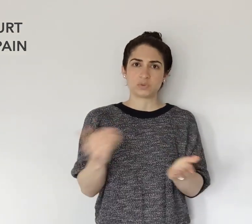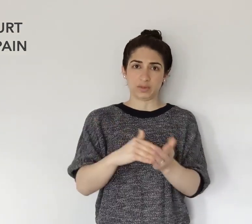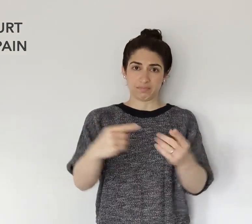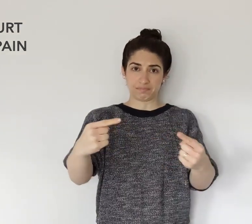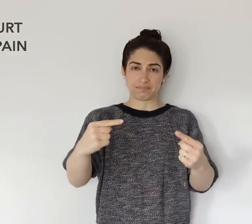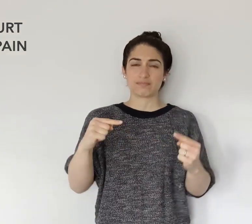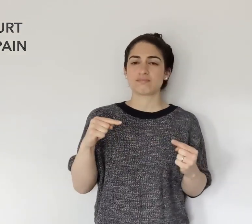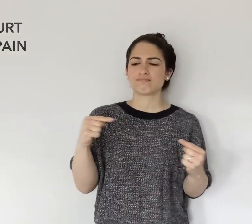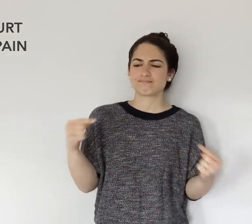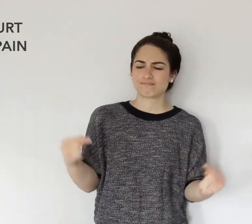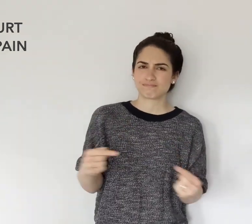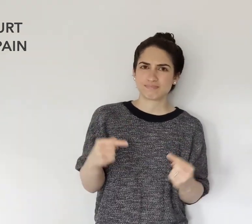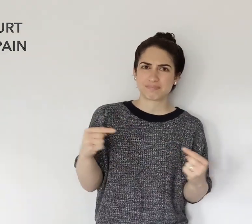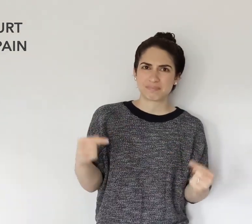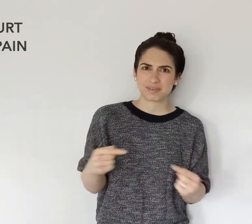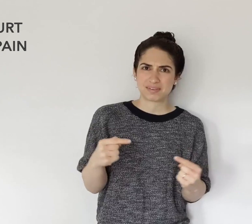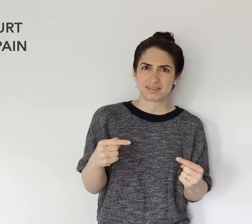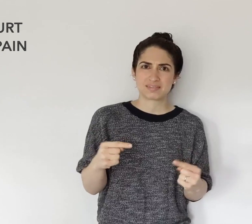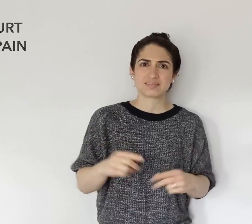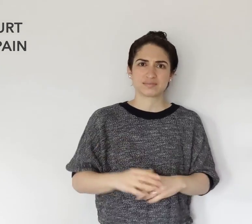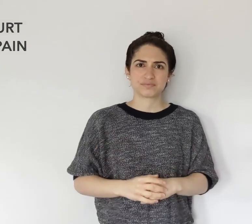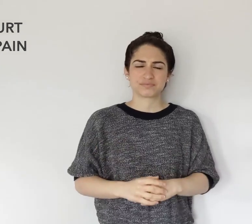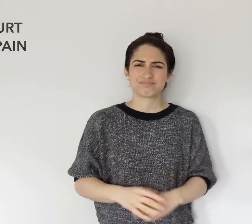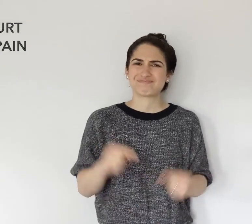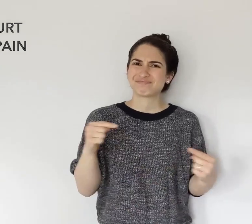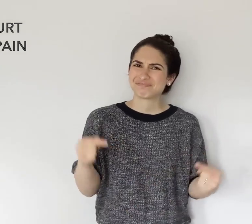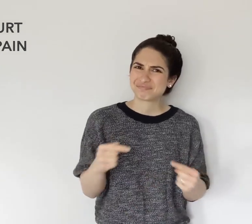Again: HURT, or "pain"